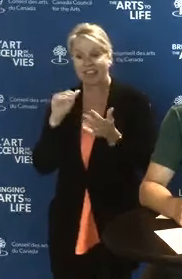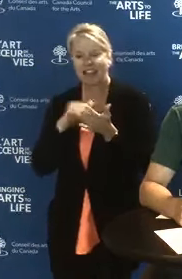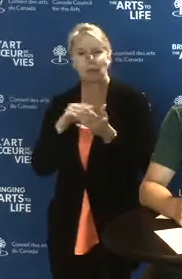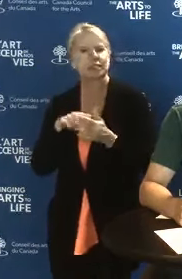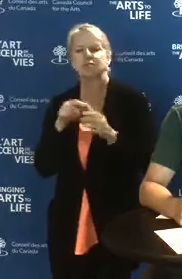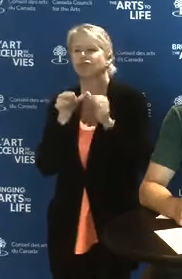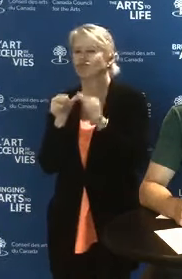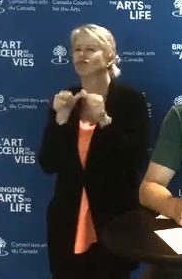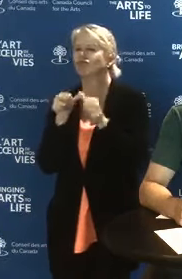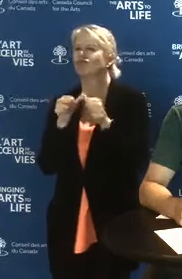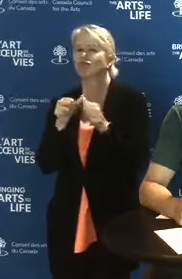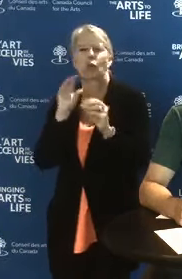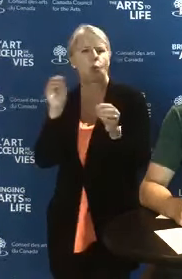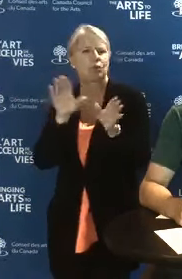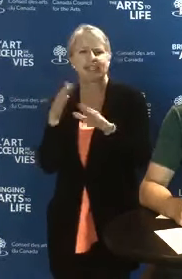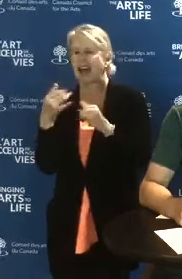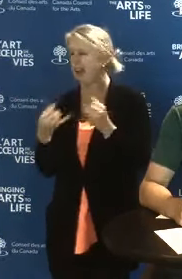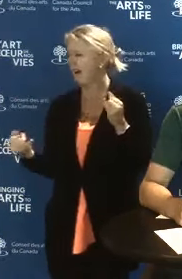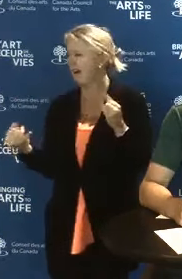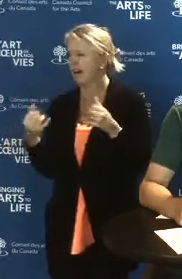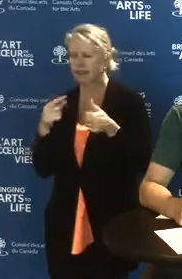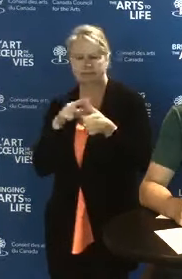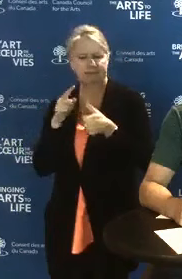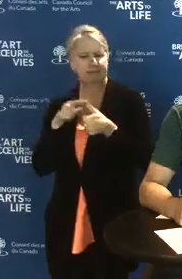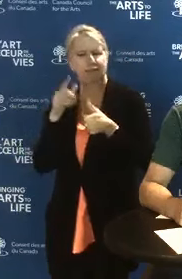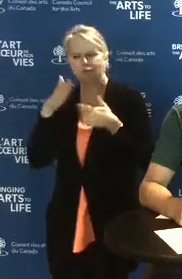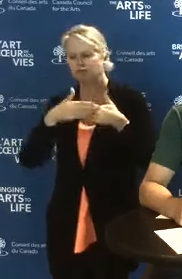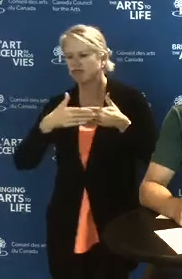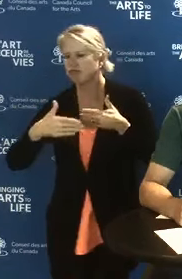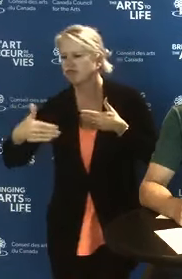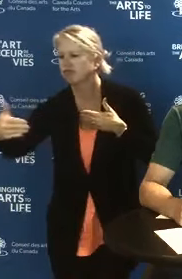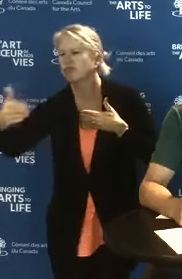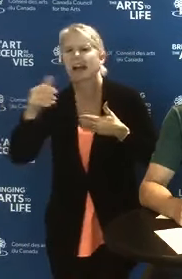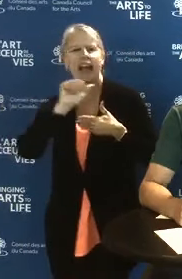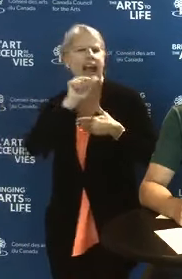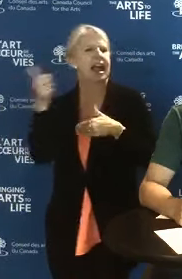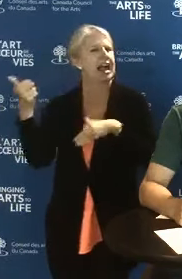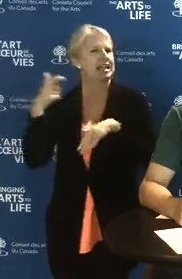you can apply any time this year, whenever you are ready.